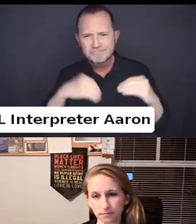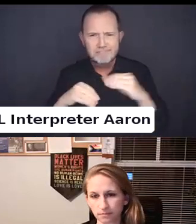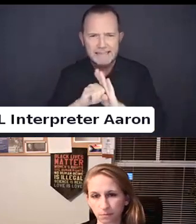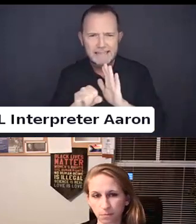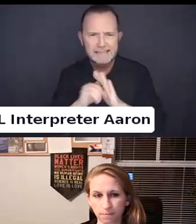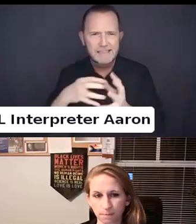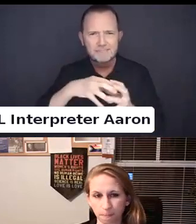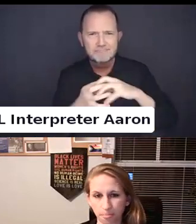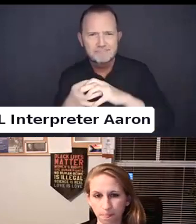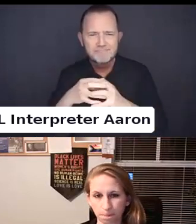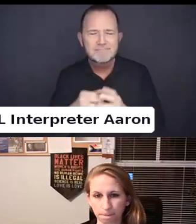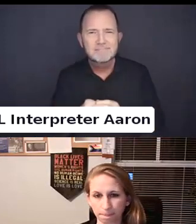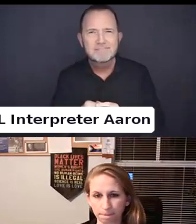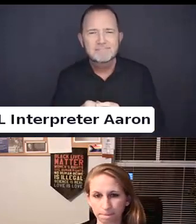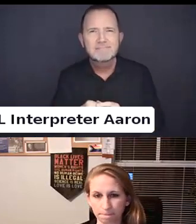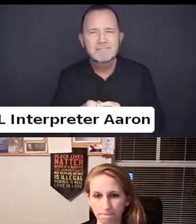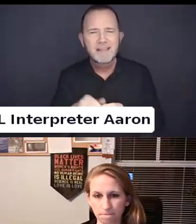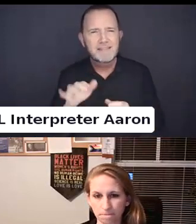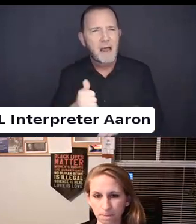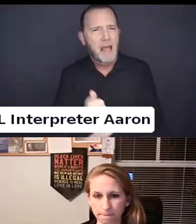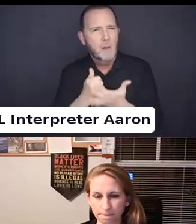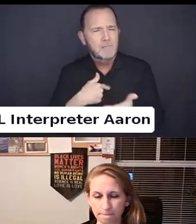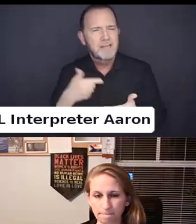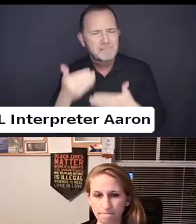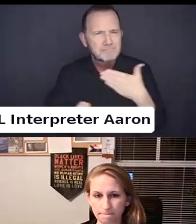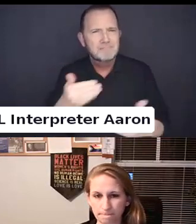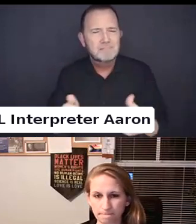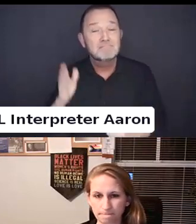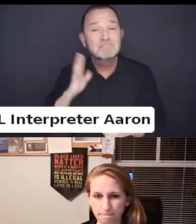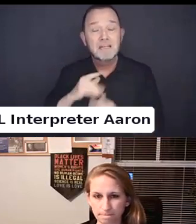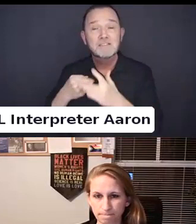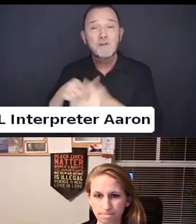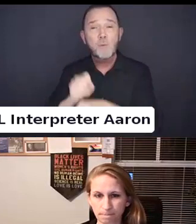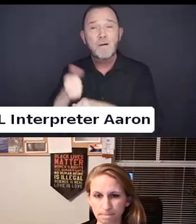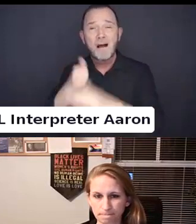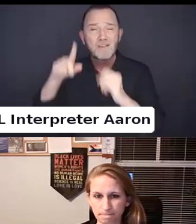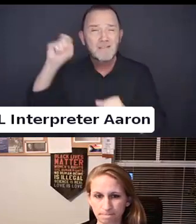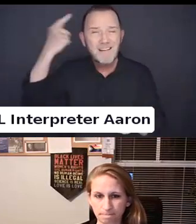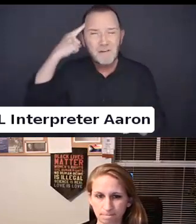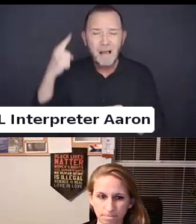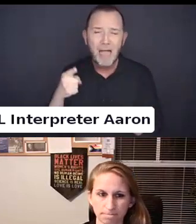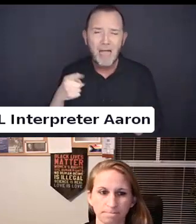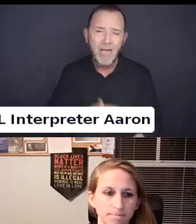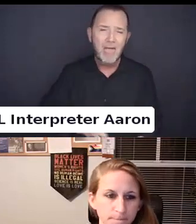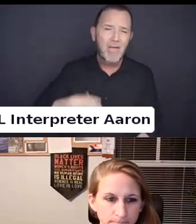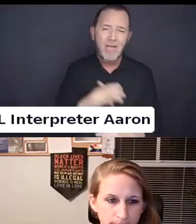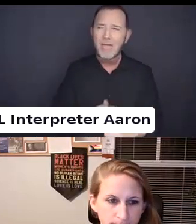I hated it and nowadays I am back and government.